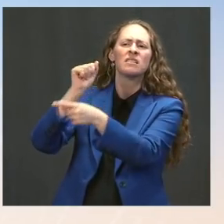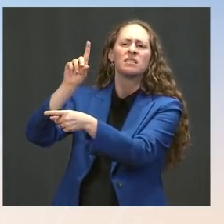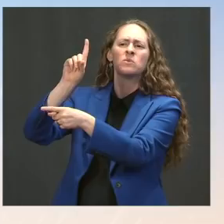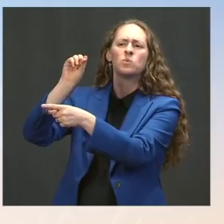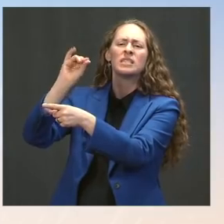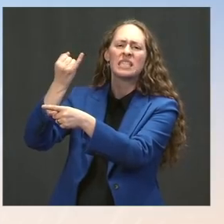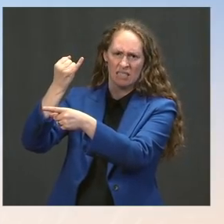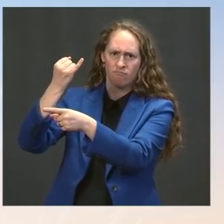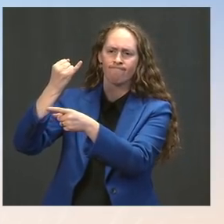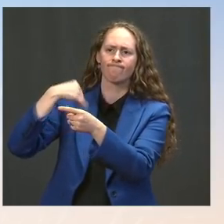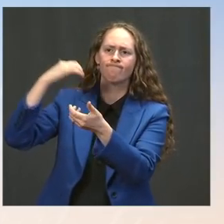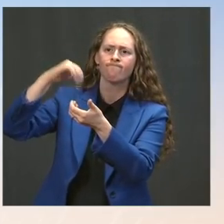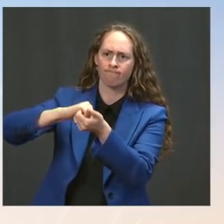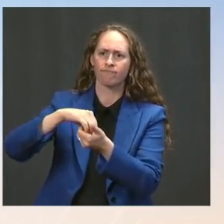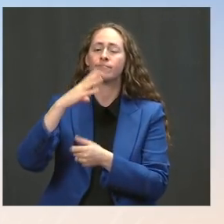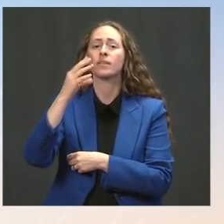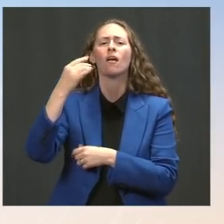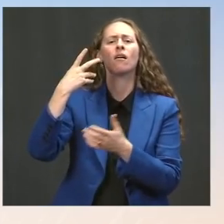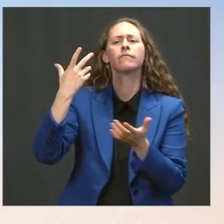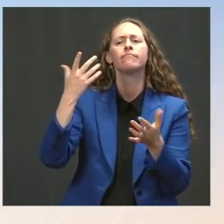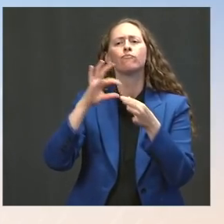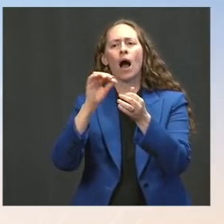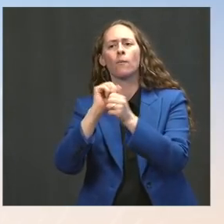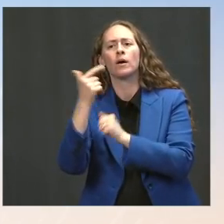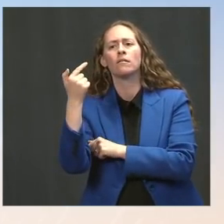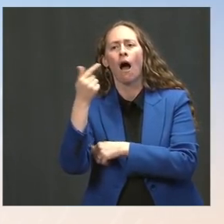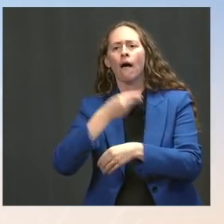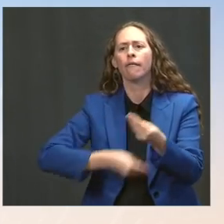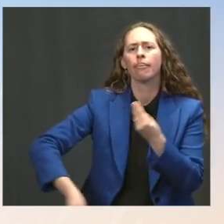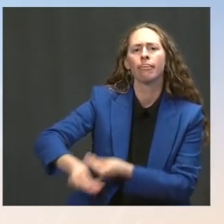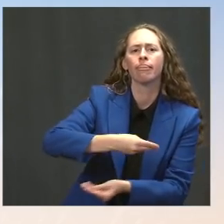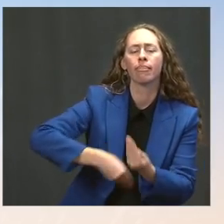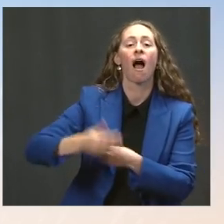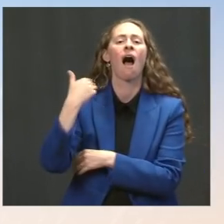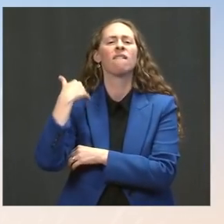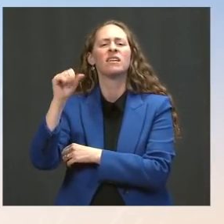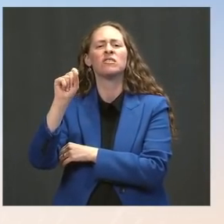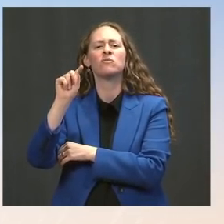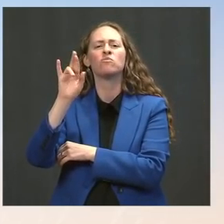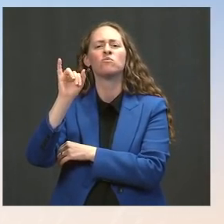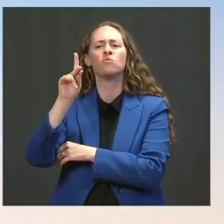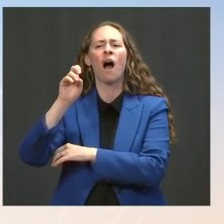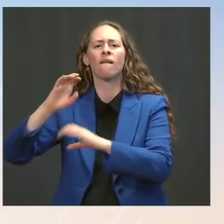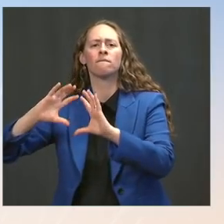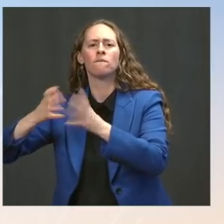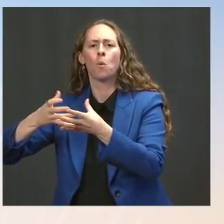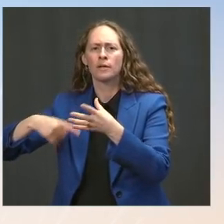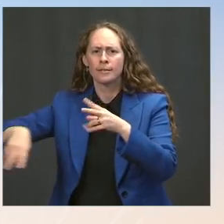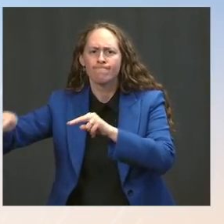as well as our Community Violence Prevent- -- Intervention Collaborative, we're looking to address a range of causes,